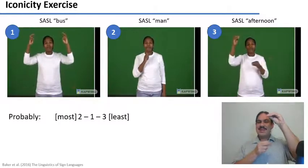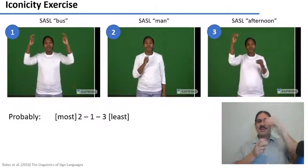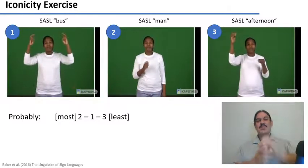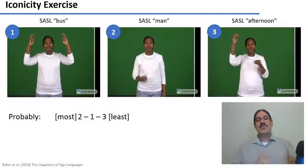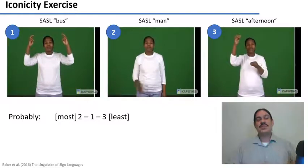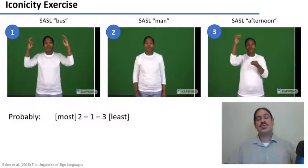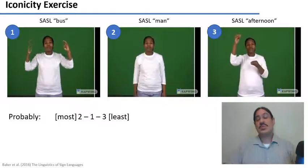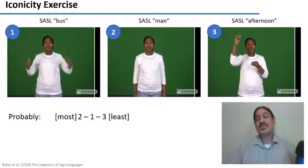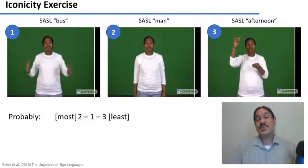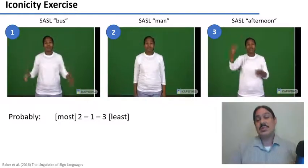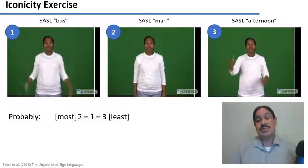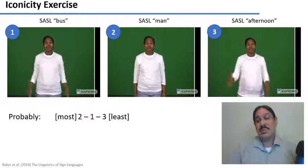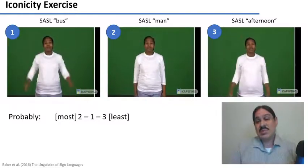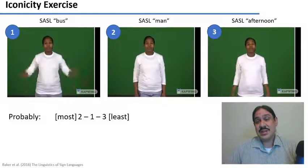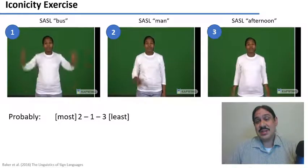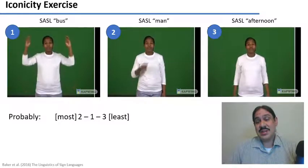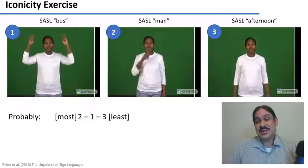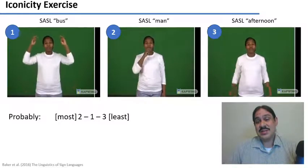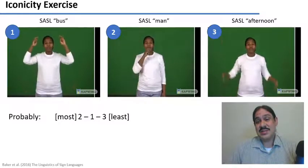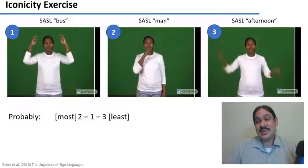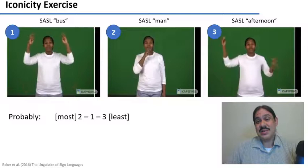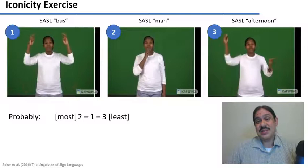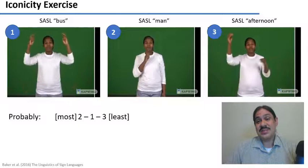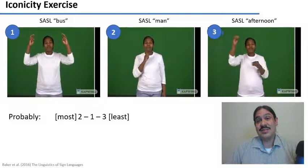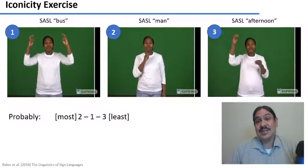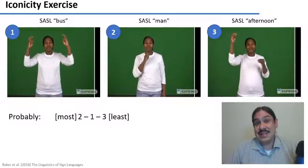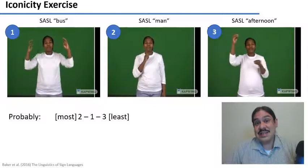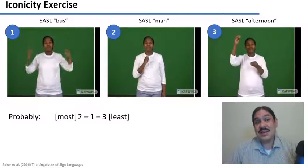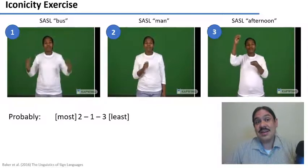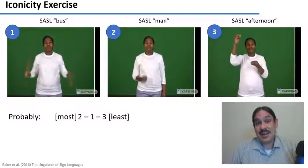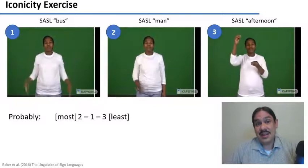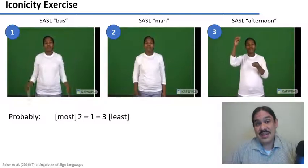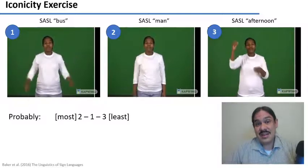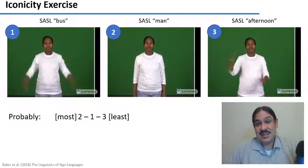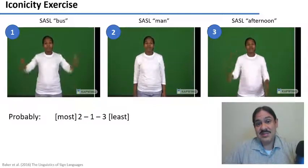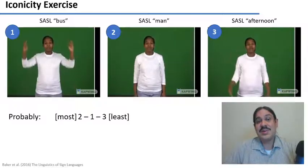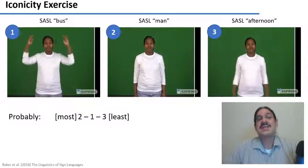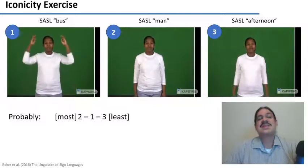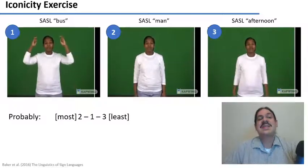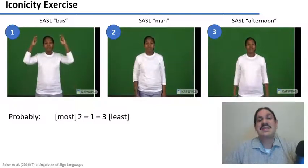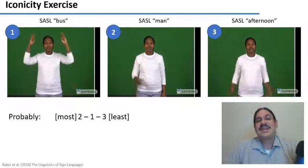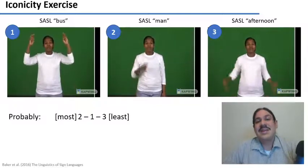it's very difficult to tell what a sign actually means and this is because the